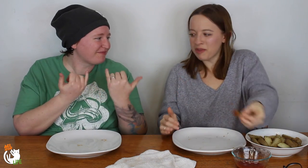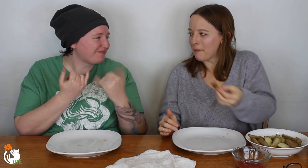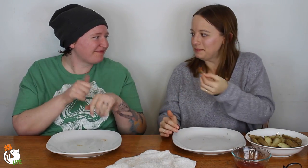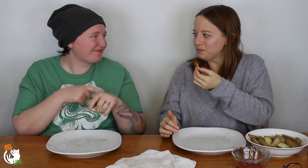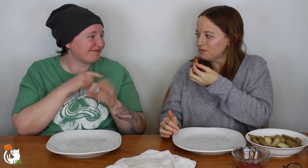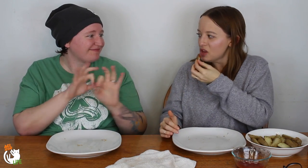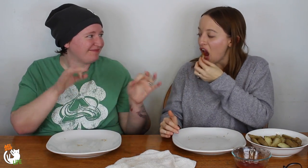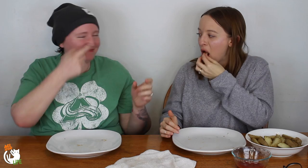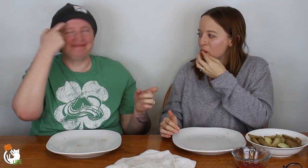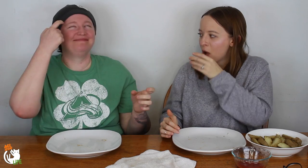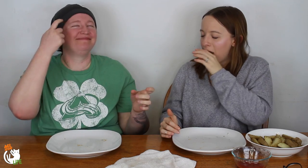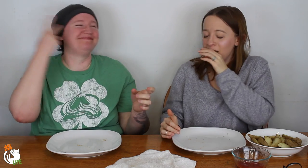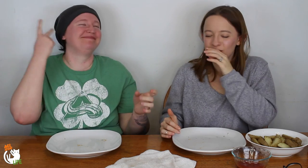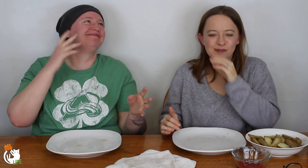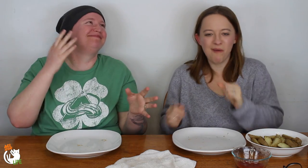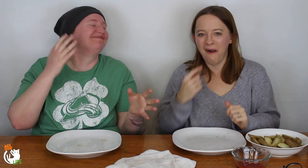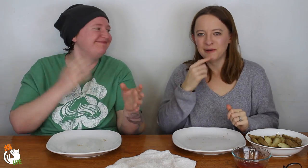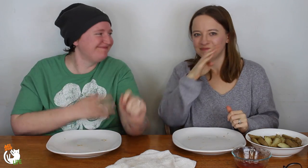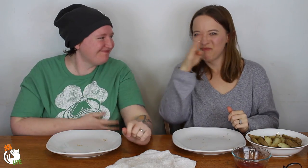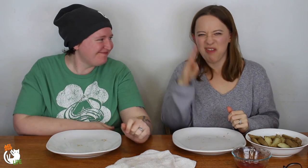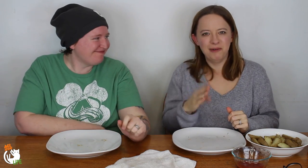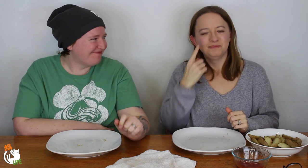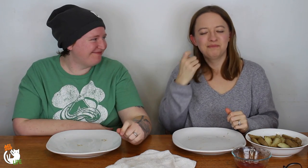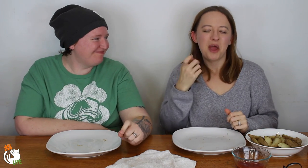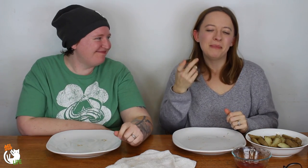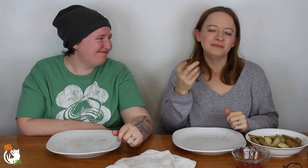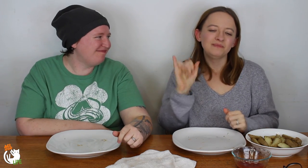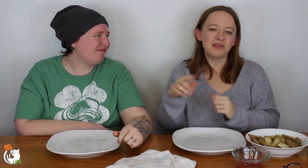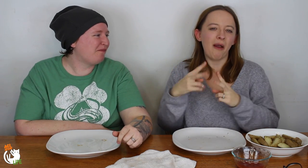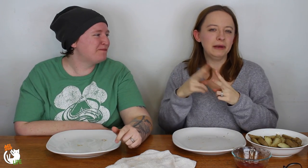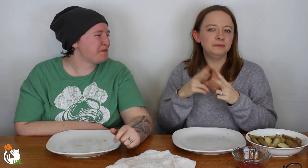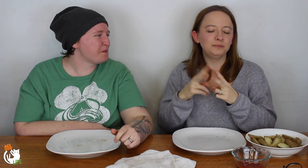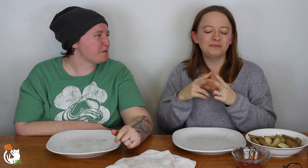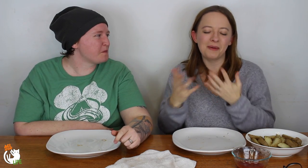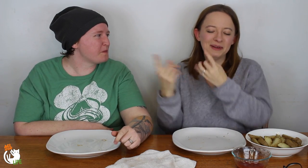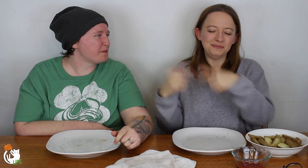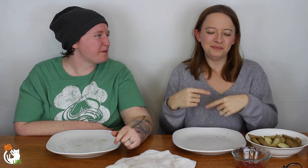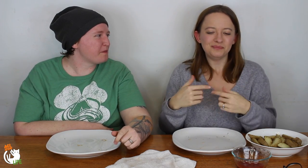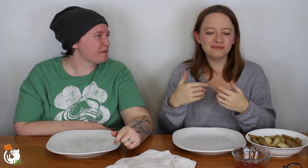Yeah now you're gonna be scarred for life with sticks. Yeah I never -- I told them, the couple --